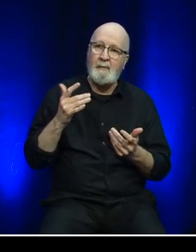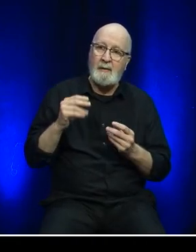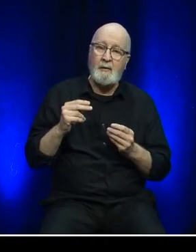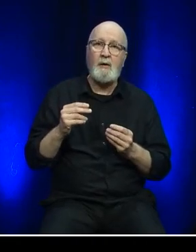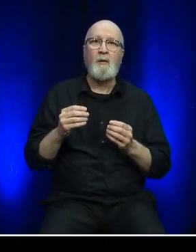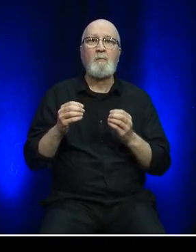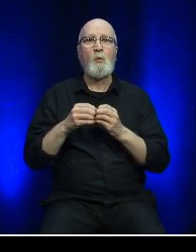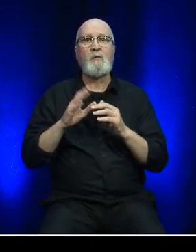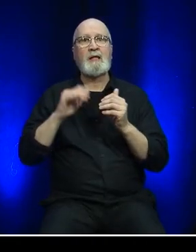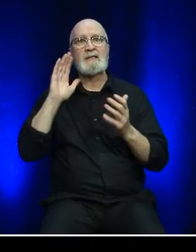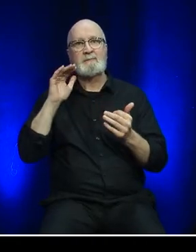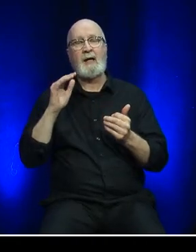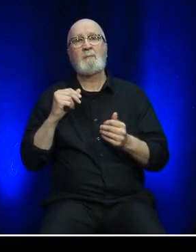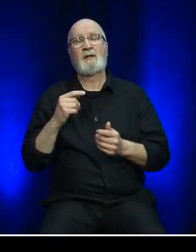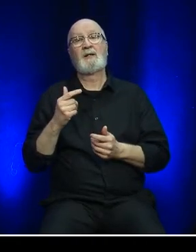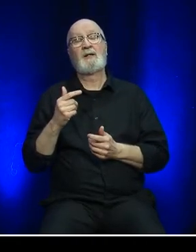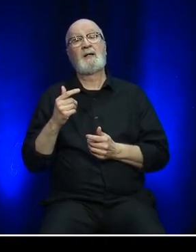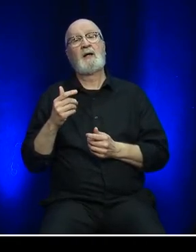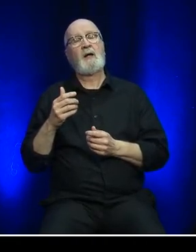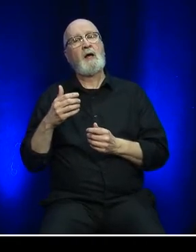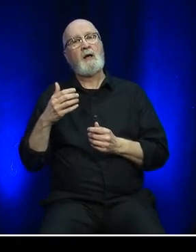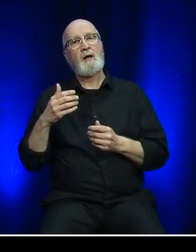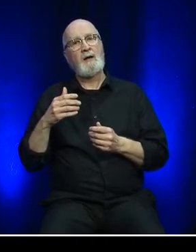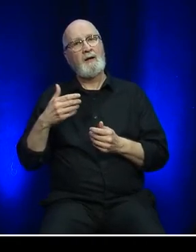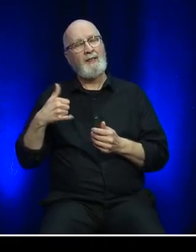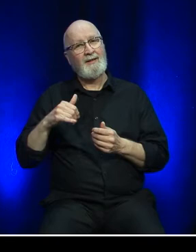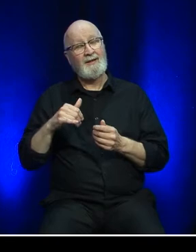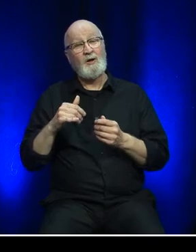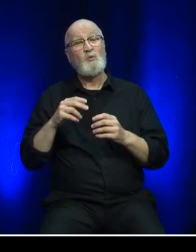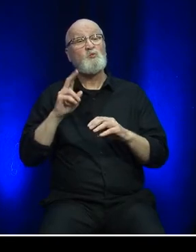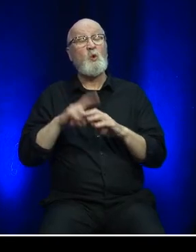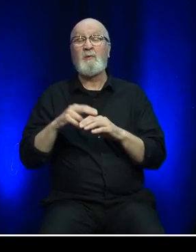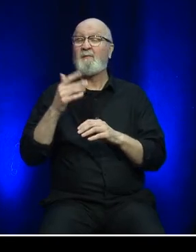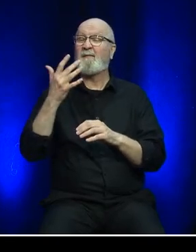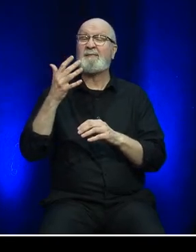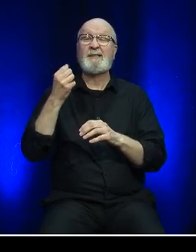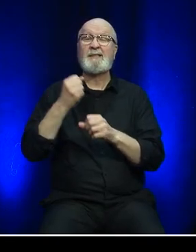but remained well below normal passenger numbers and revenues.